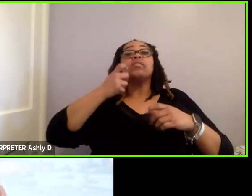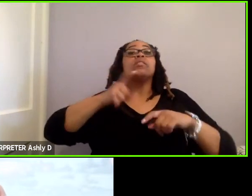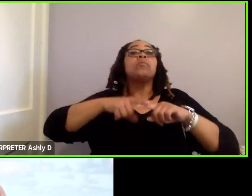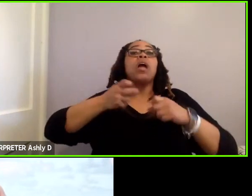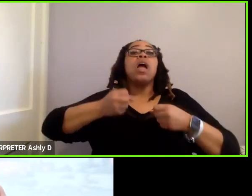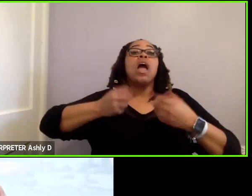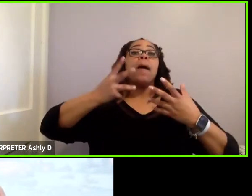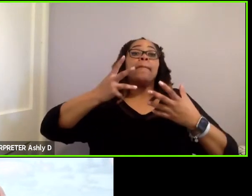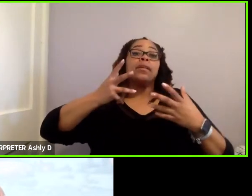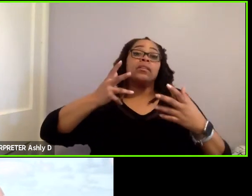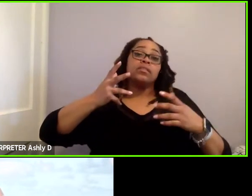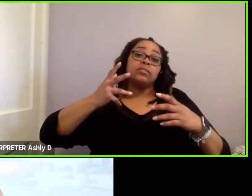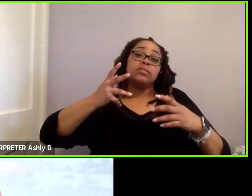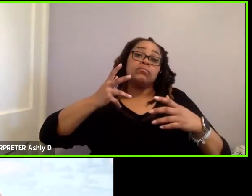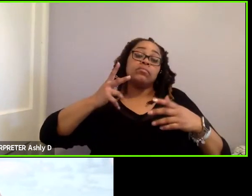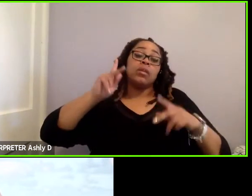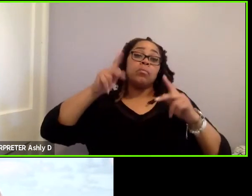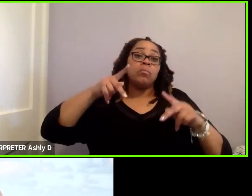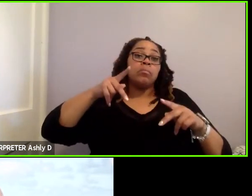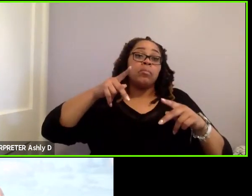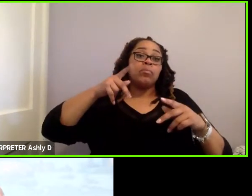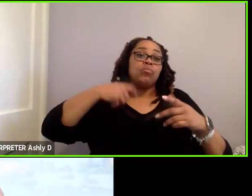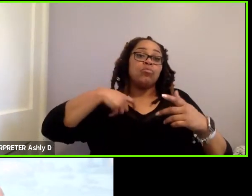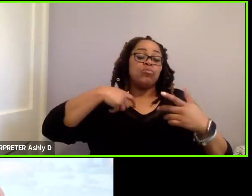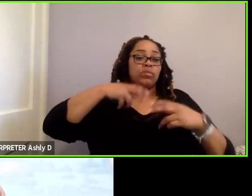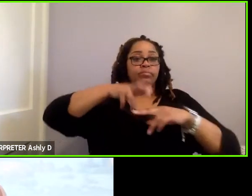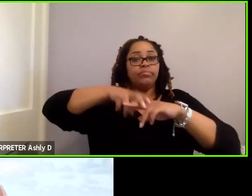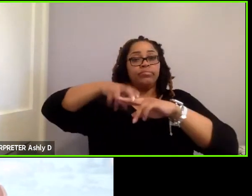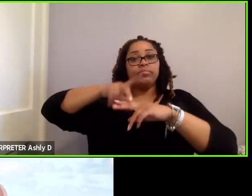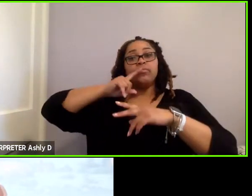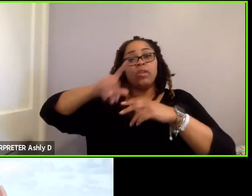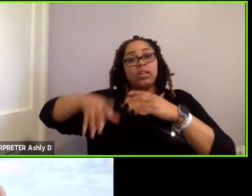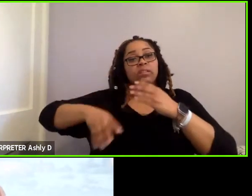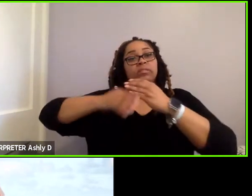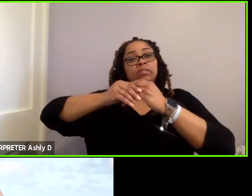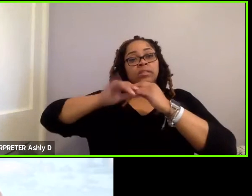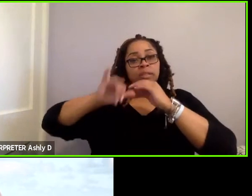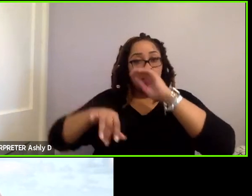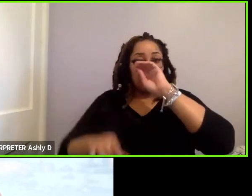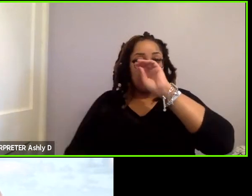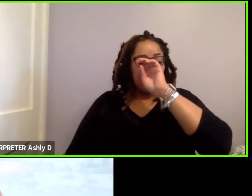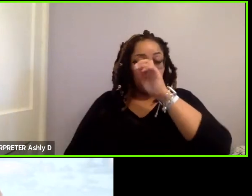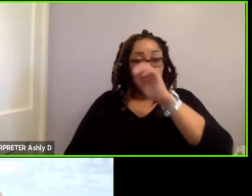many passenger seats we would like to have in addition to. We haven’t actually gone